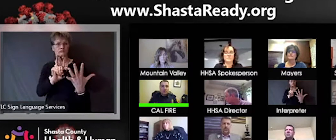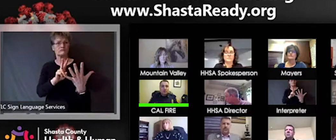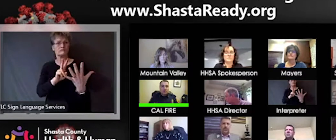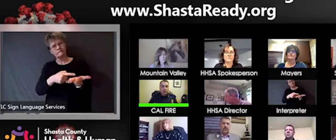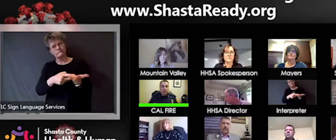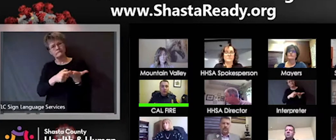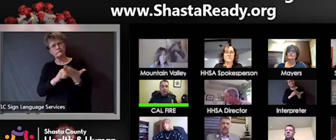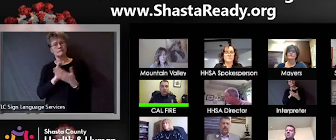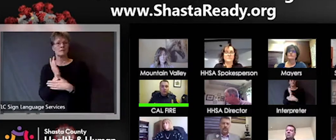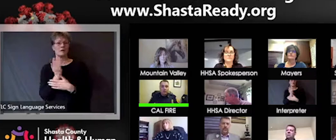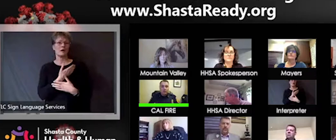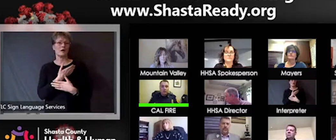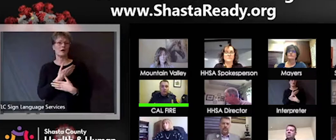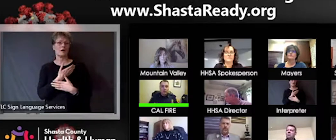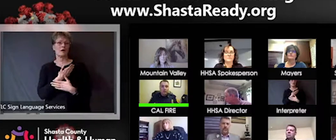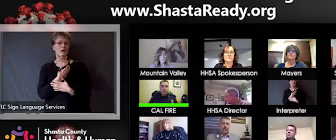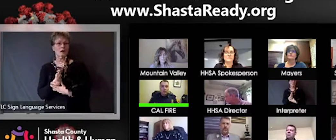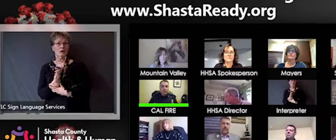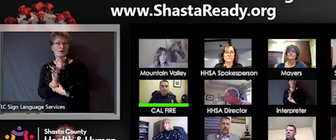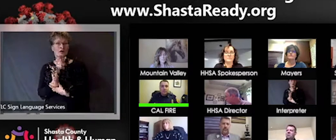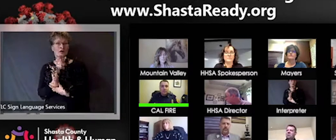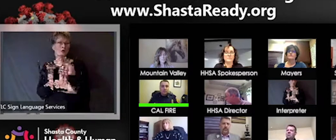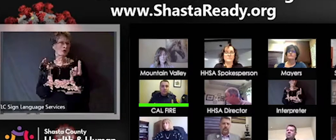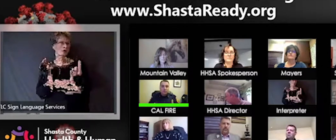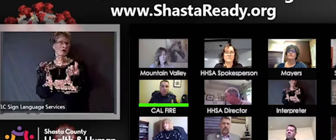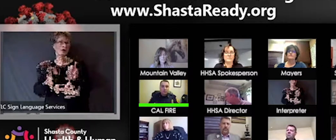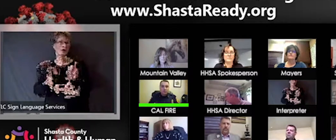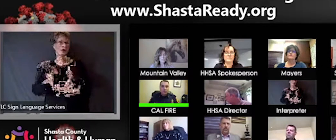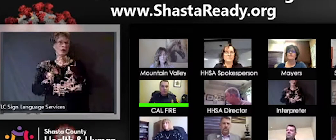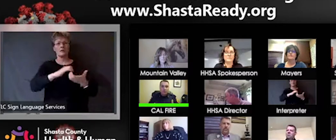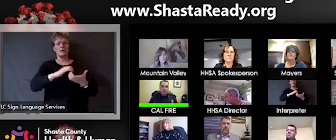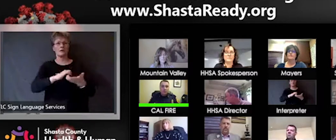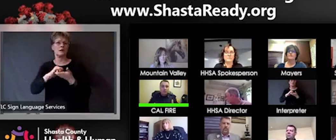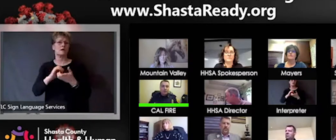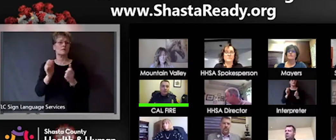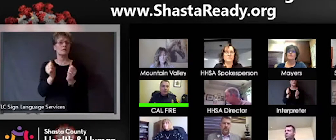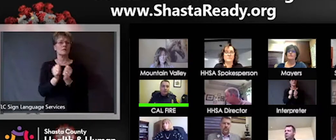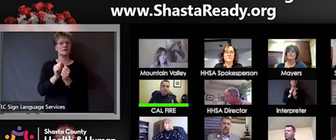how we're working with HHSA and Public health and each other.